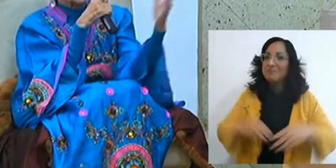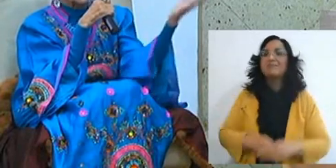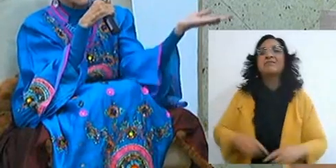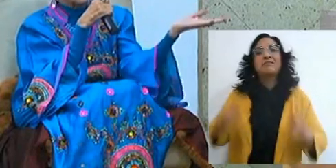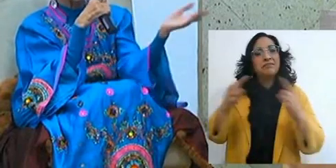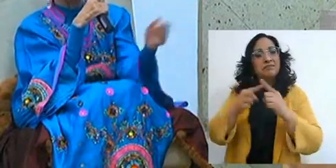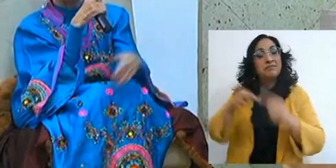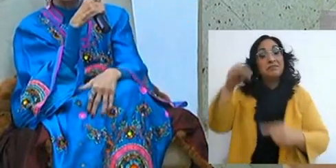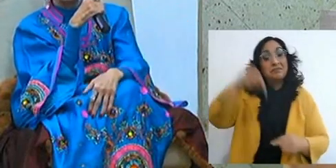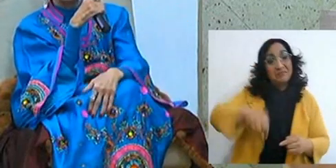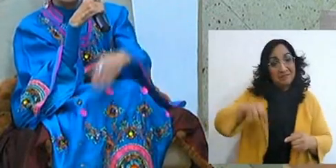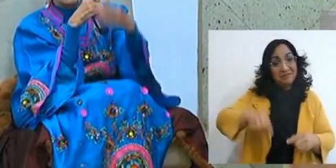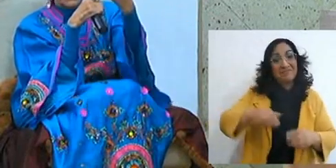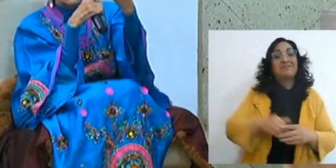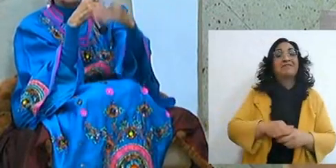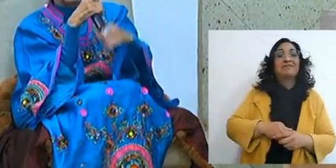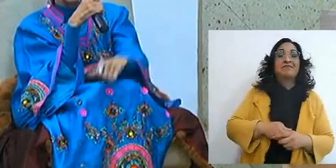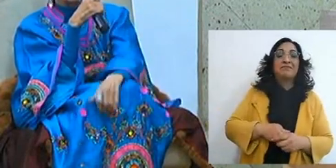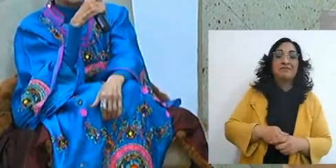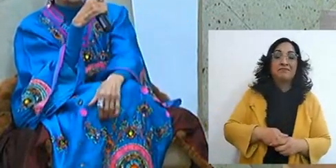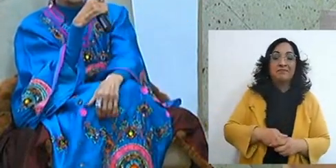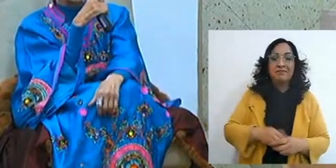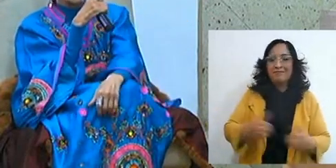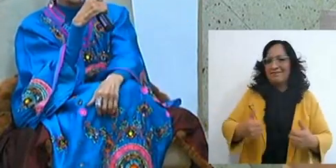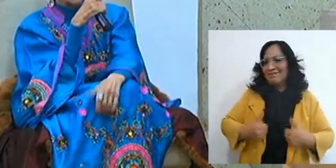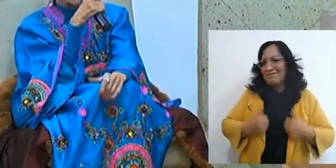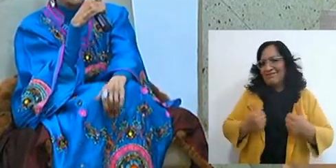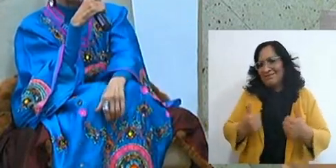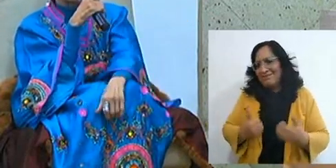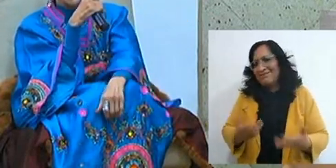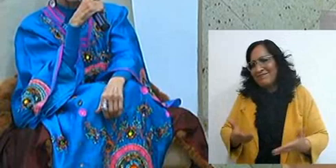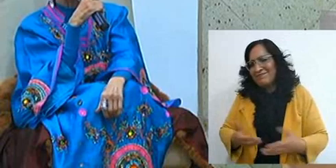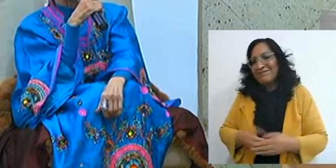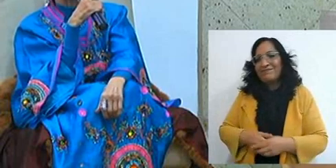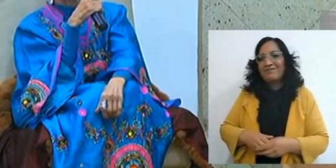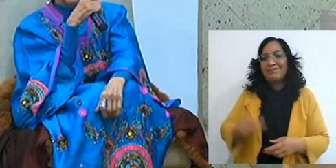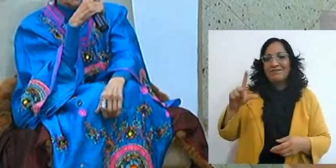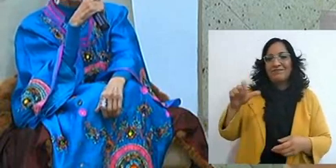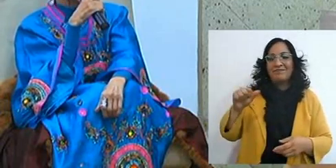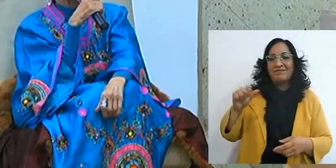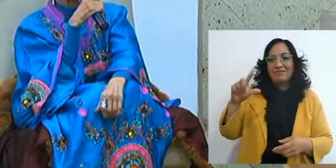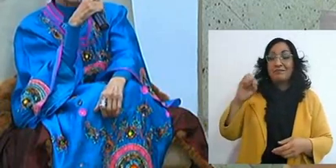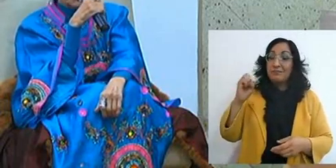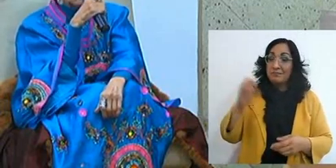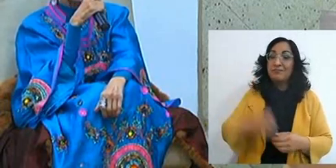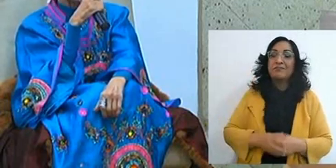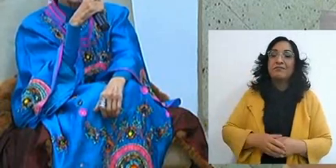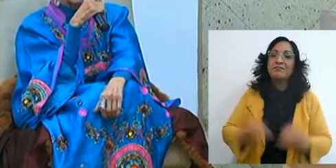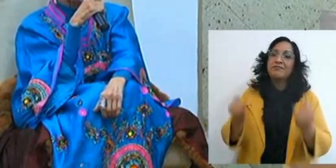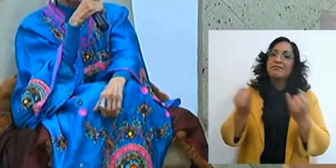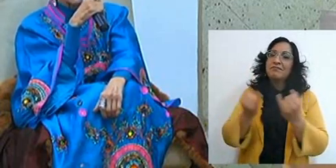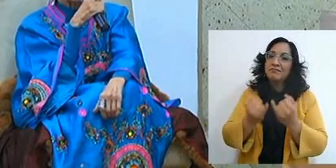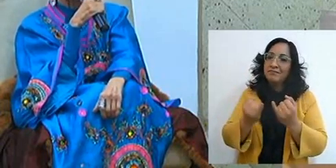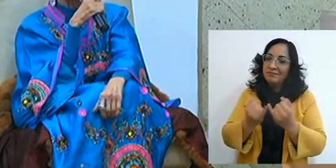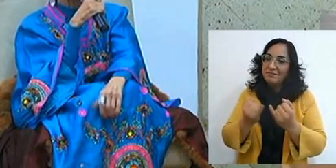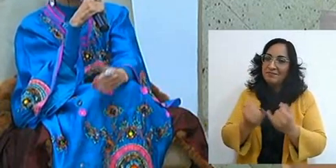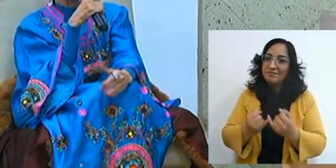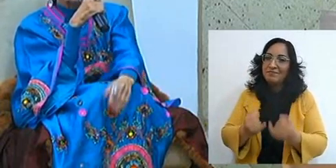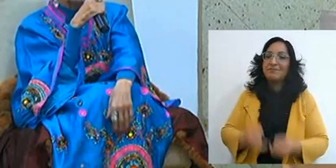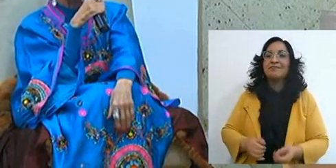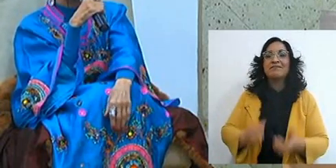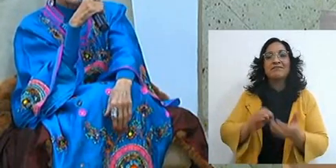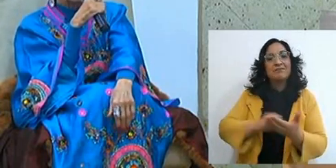fellow servant, the other young man we also present, Lalo, fellow servant, husband of one wife,